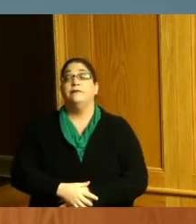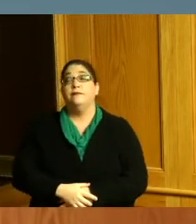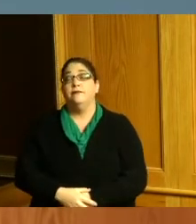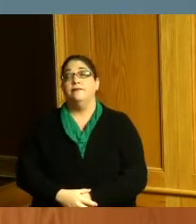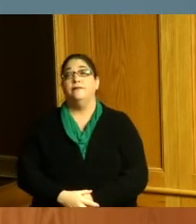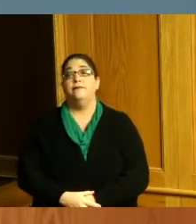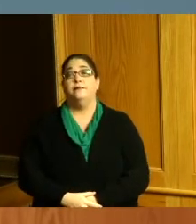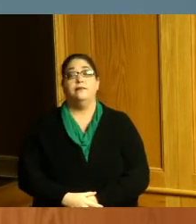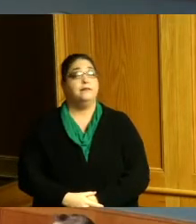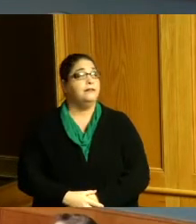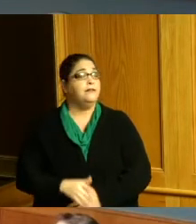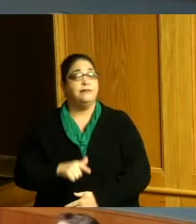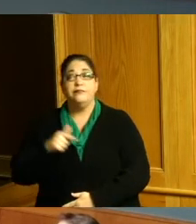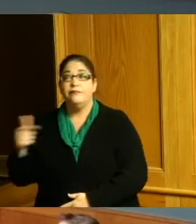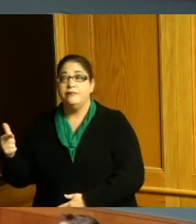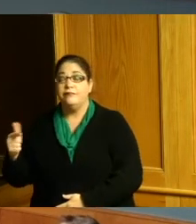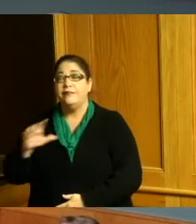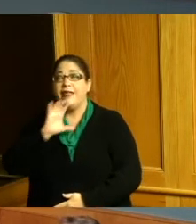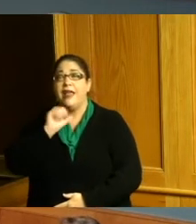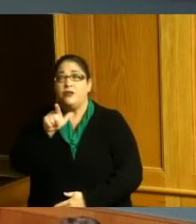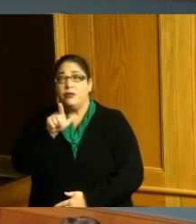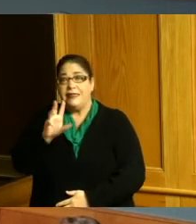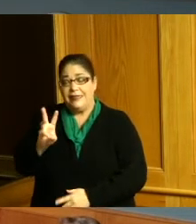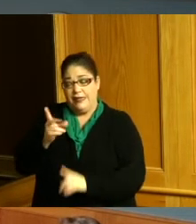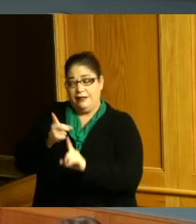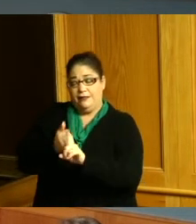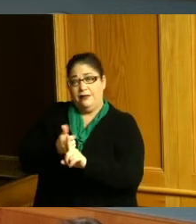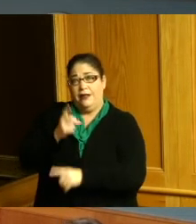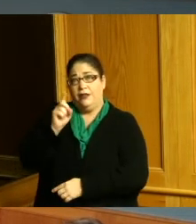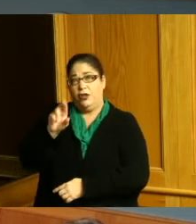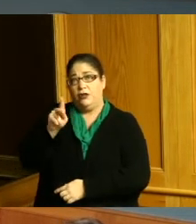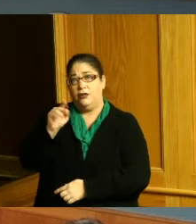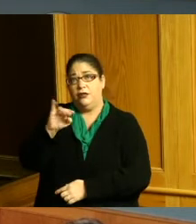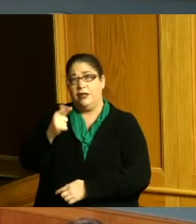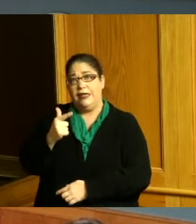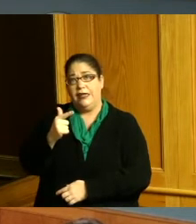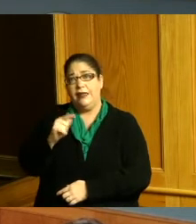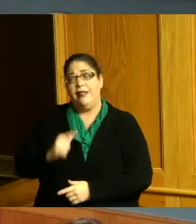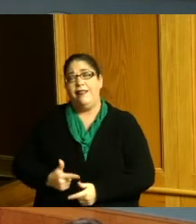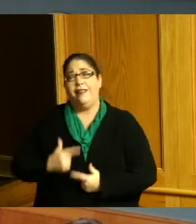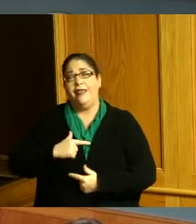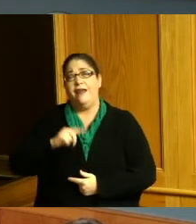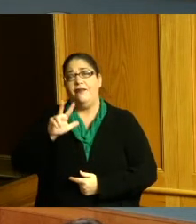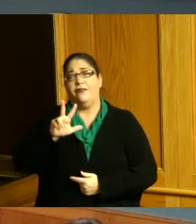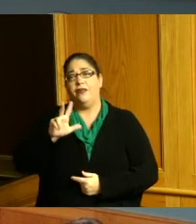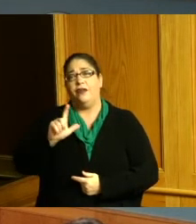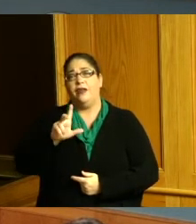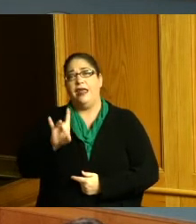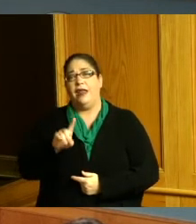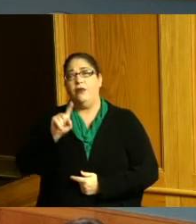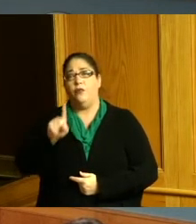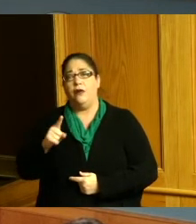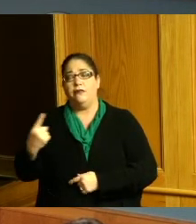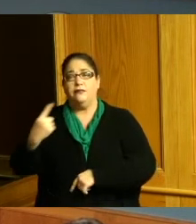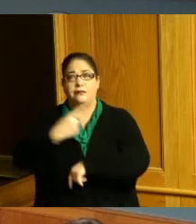and whereas at the age of 26 Dr King led the 381 day Montgomery bus boycott which